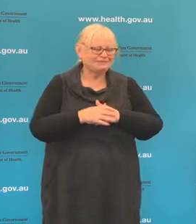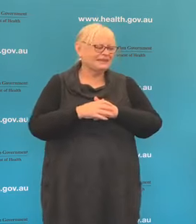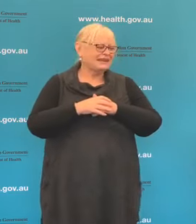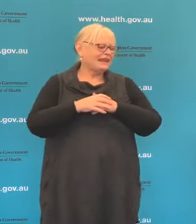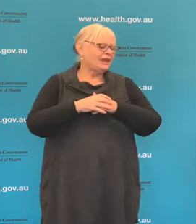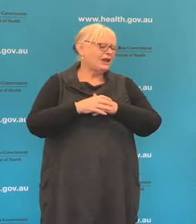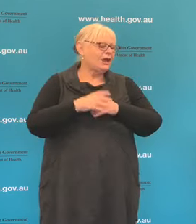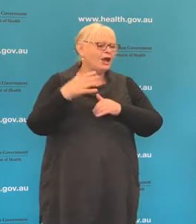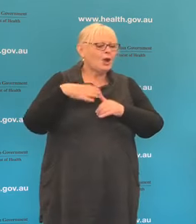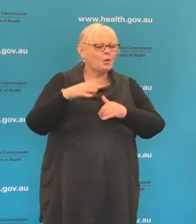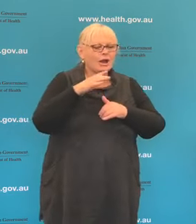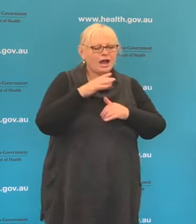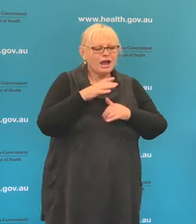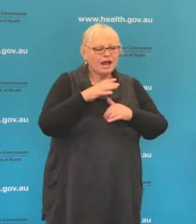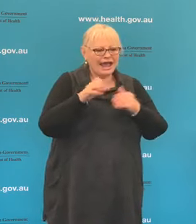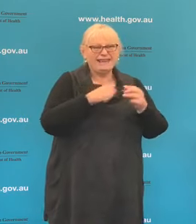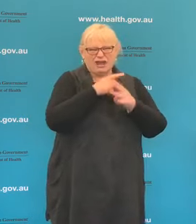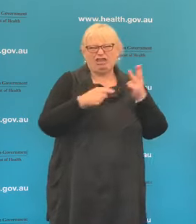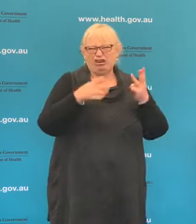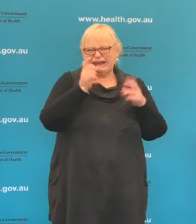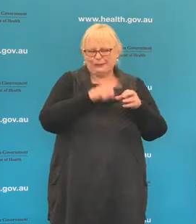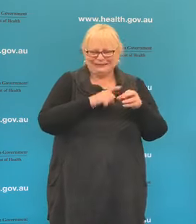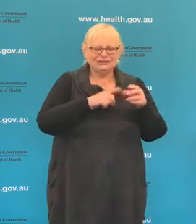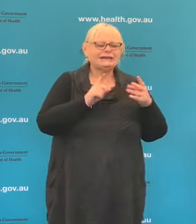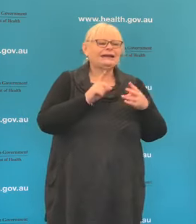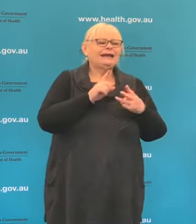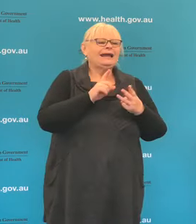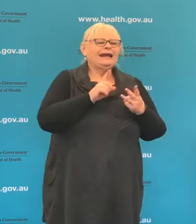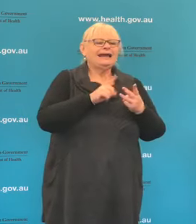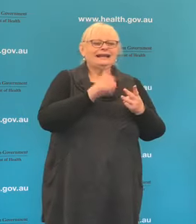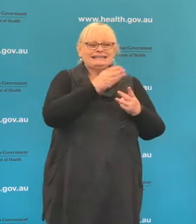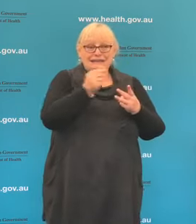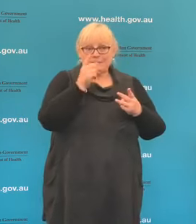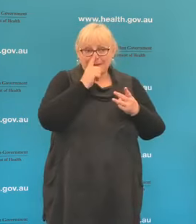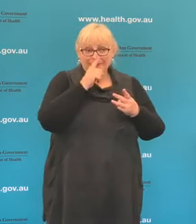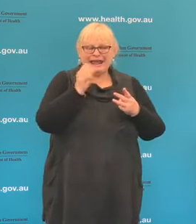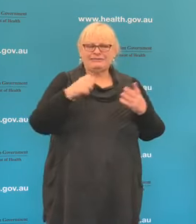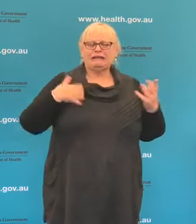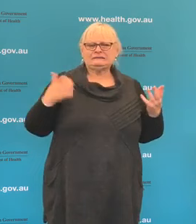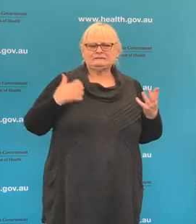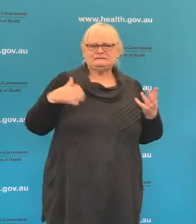I wanted to- I've got three questions if you don't mind. So some people have complained that the deadline feels